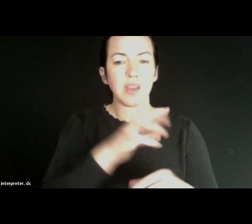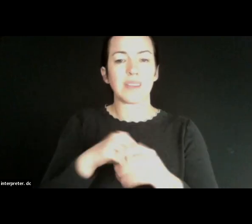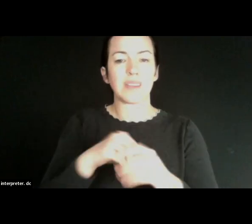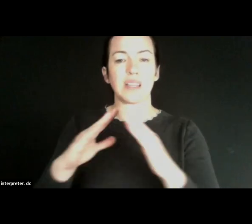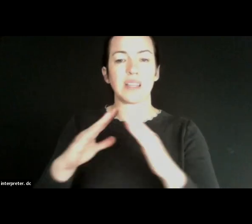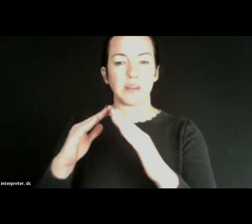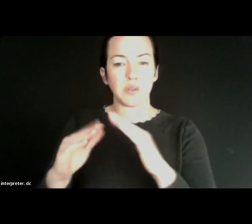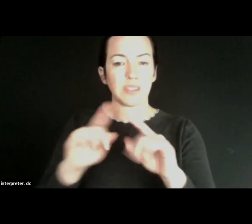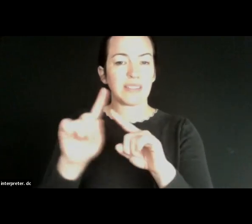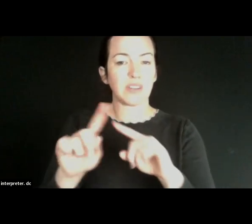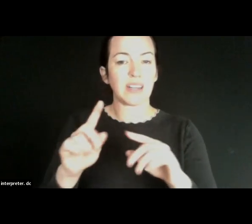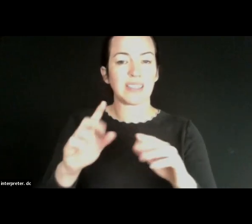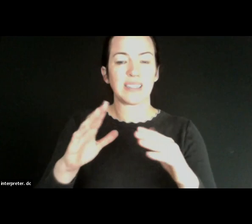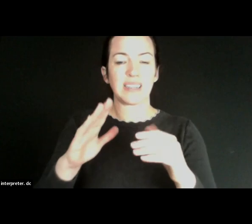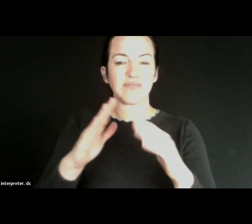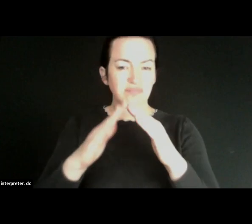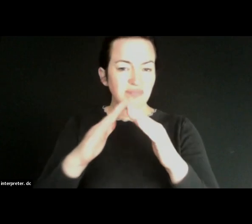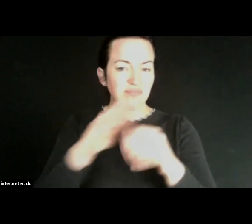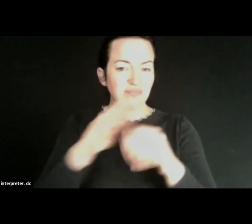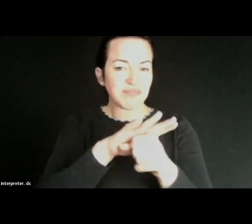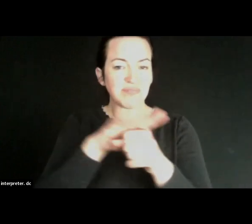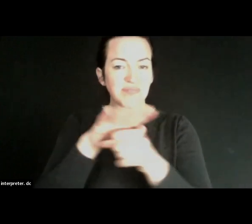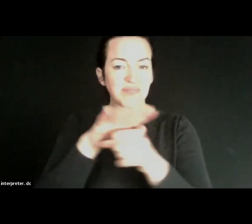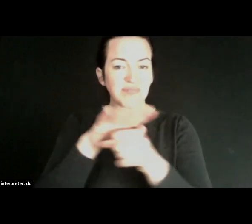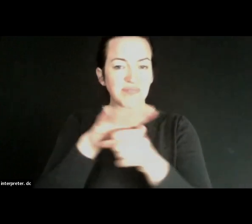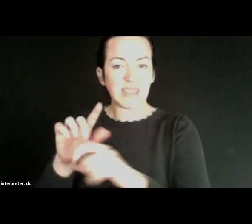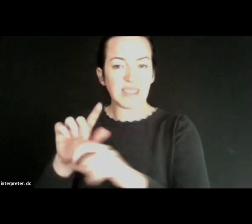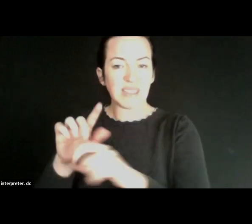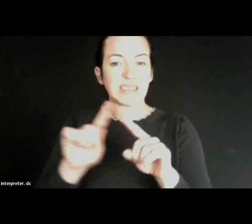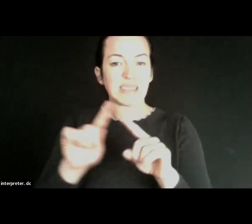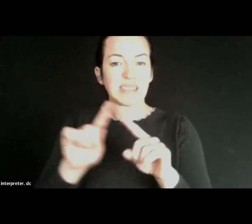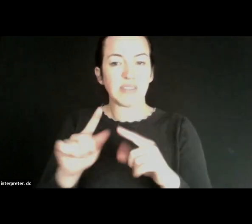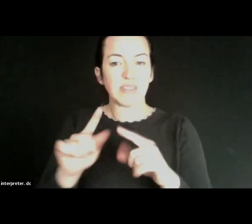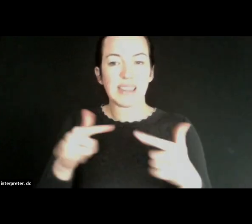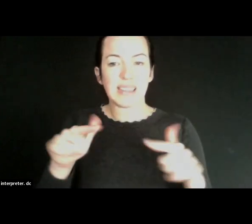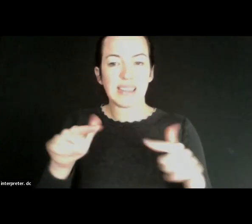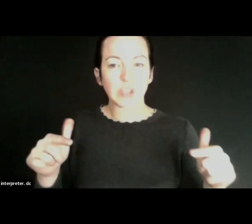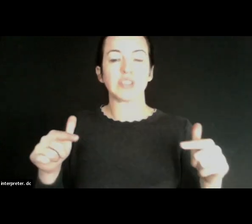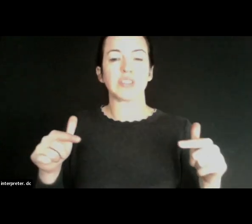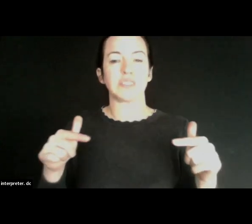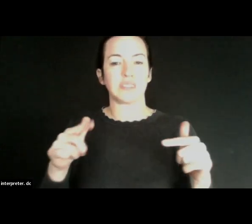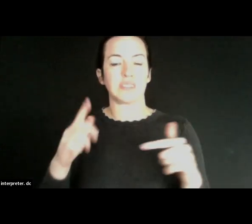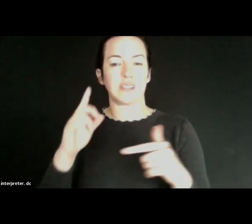different neighborhoods in different languages, and we bring volunteers to those events, and we